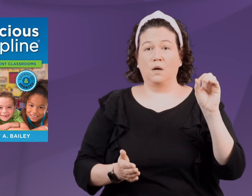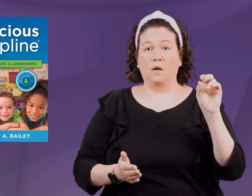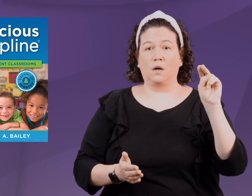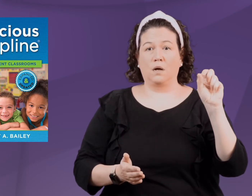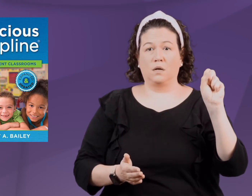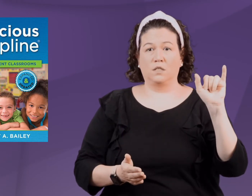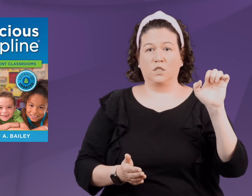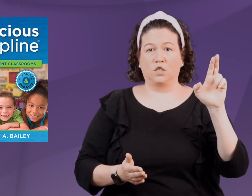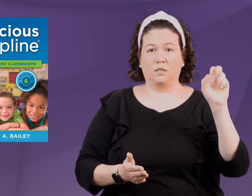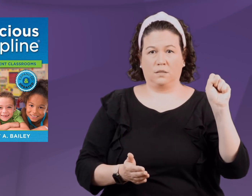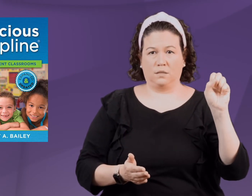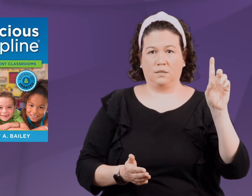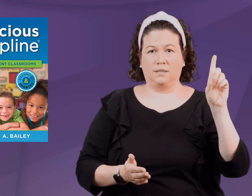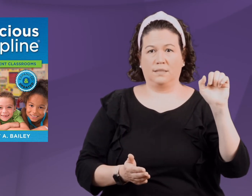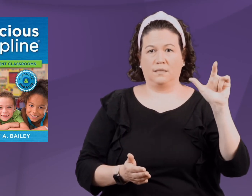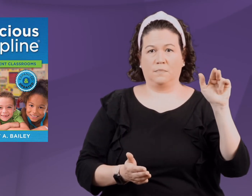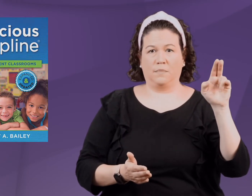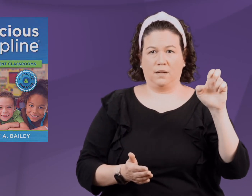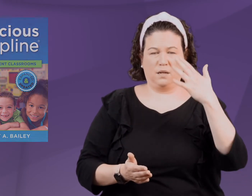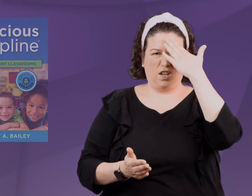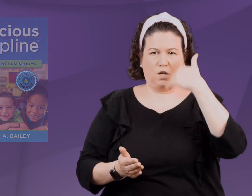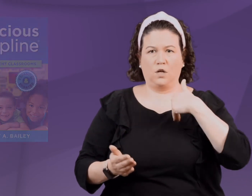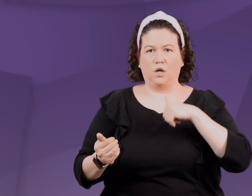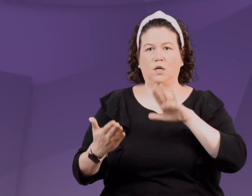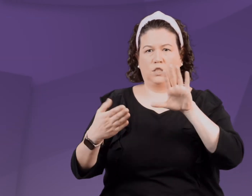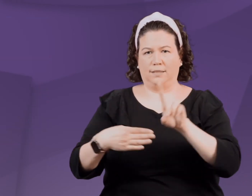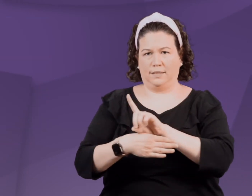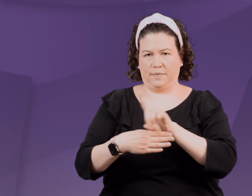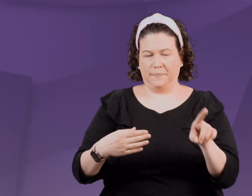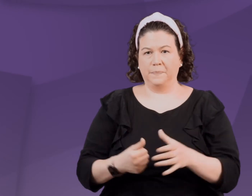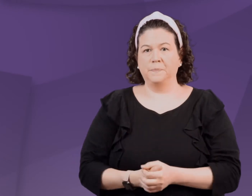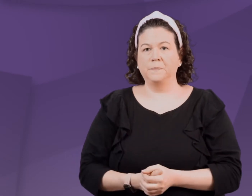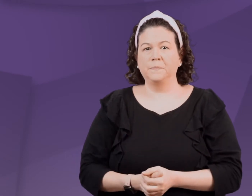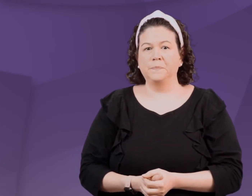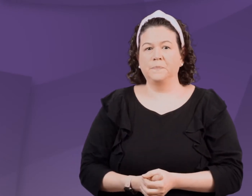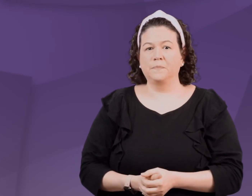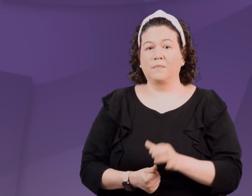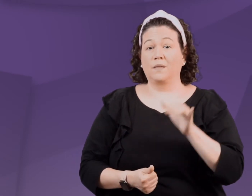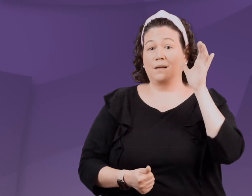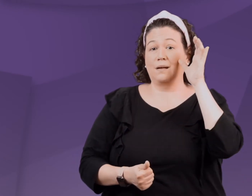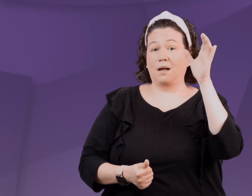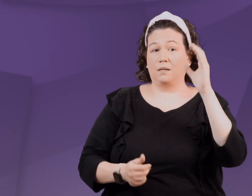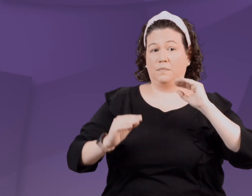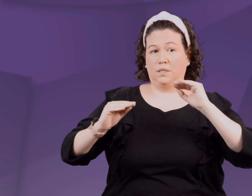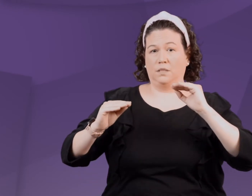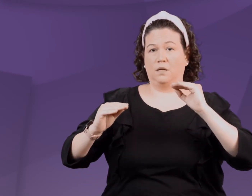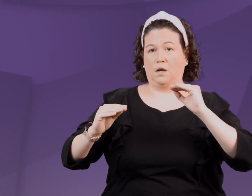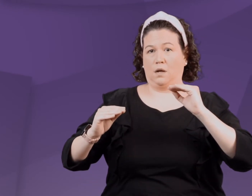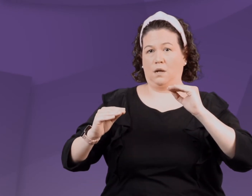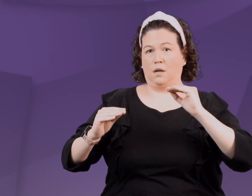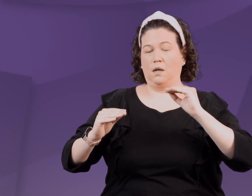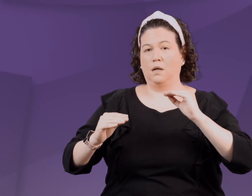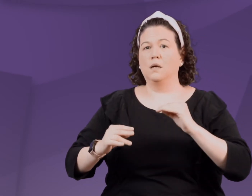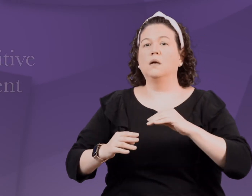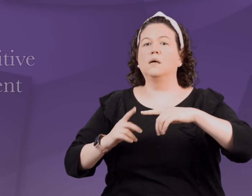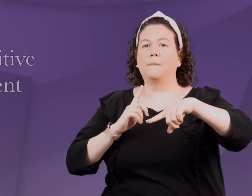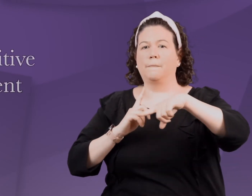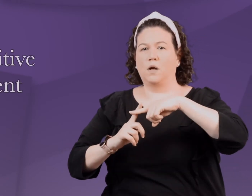In Becky Bailey's book, Conscious Discipline, this concept is taught as positive intent.